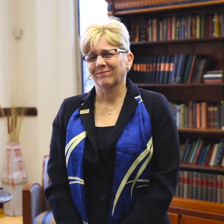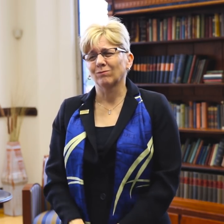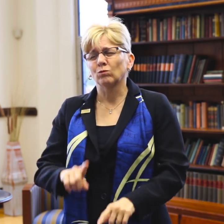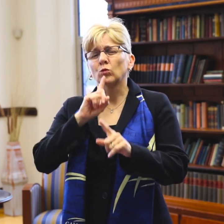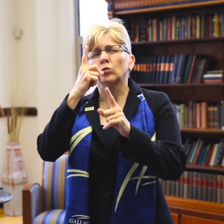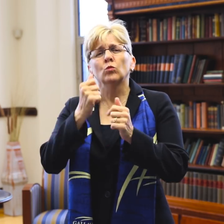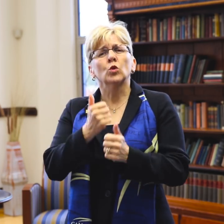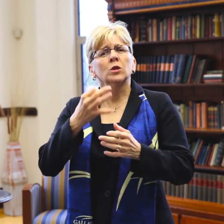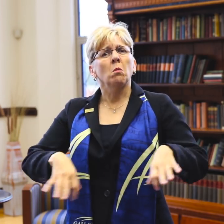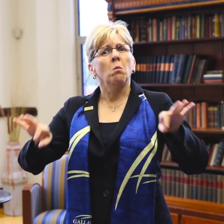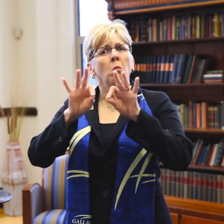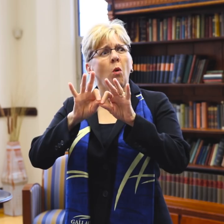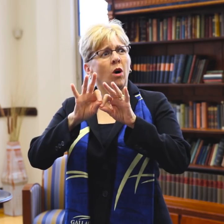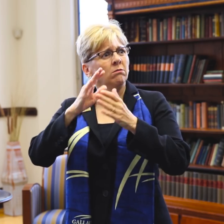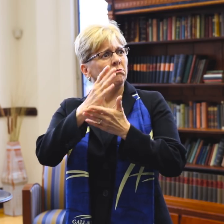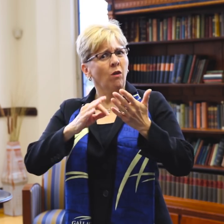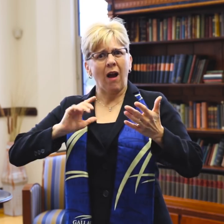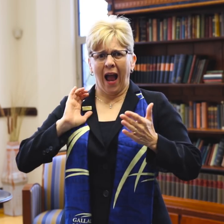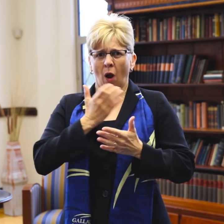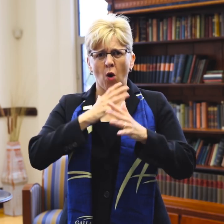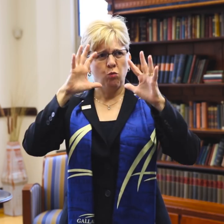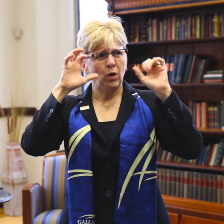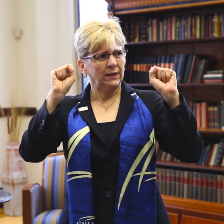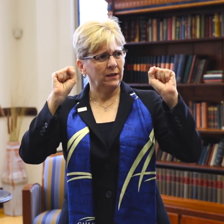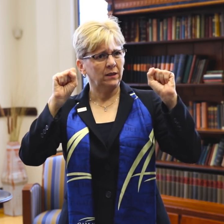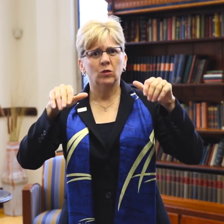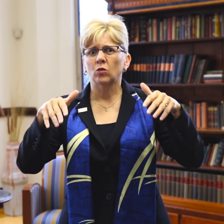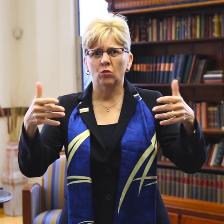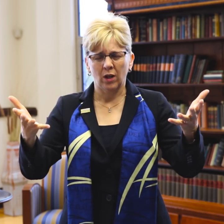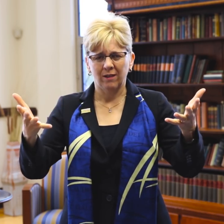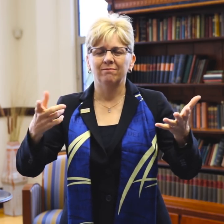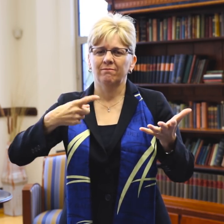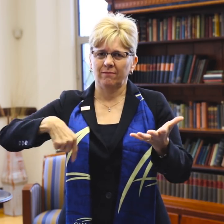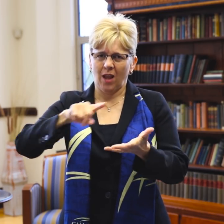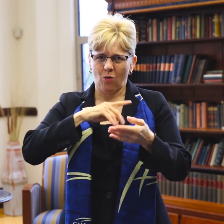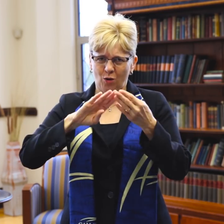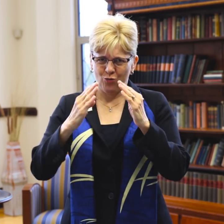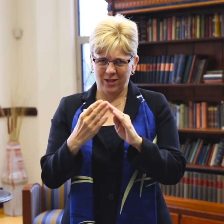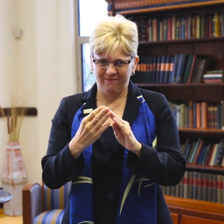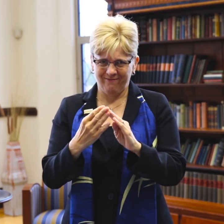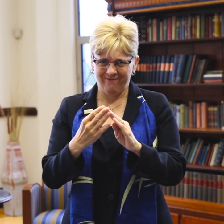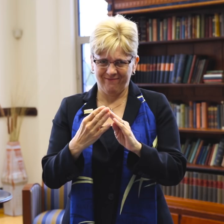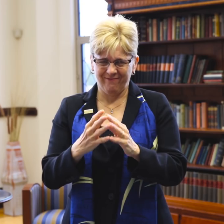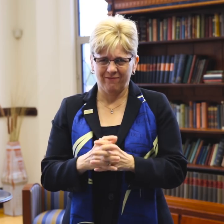A cornerstone of our presidency is our community.